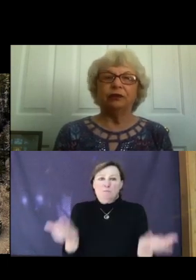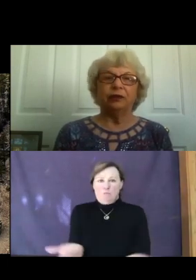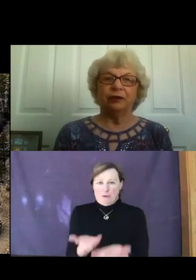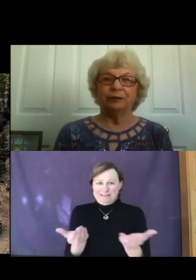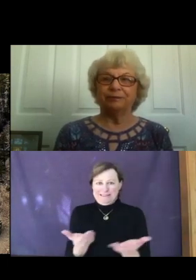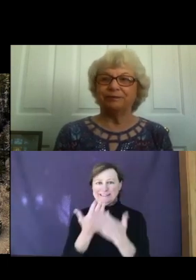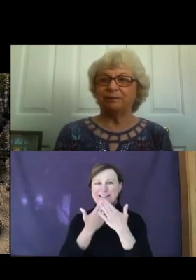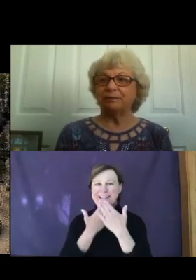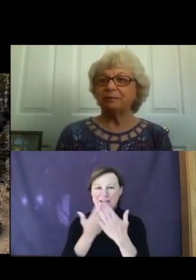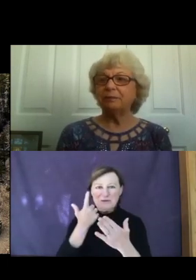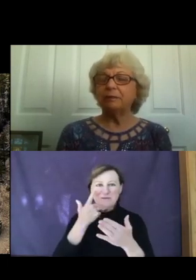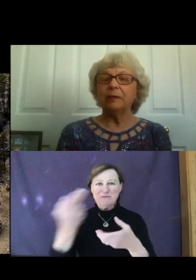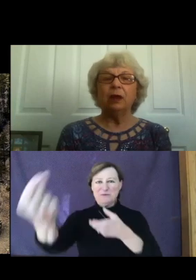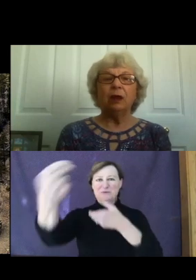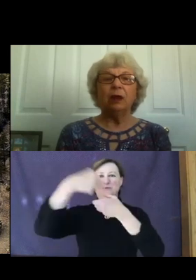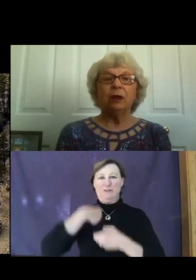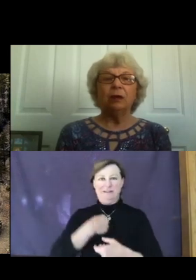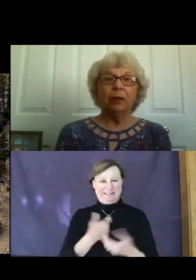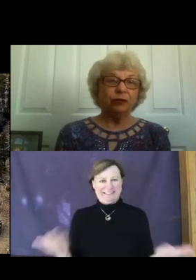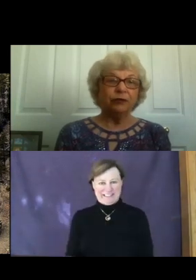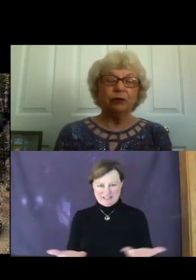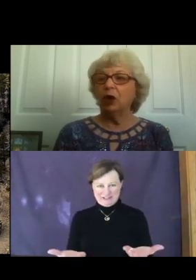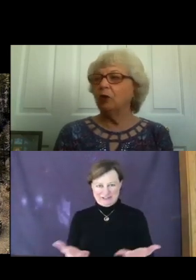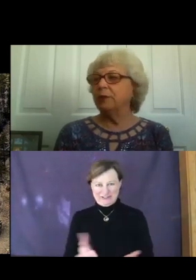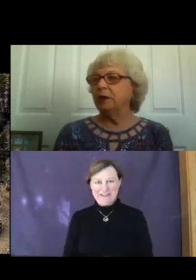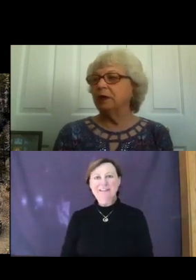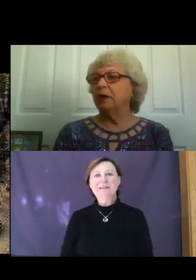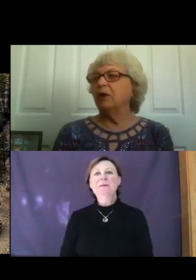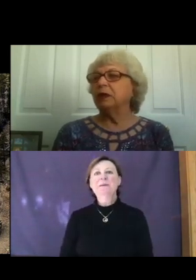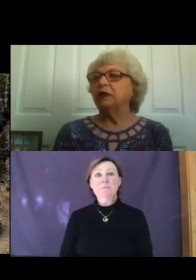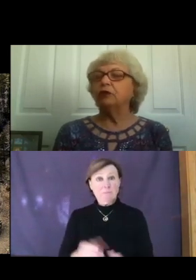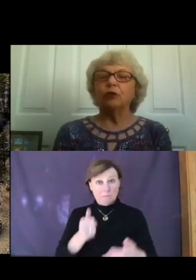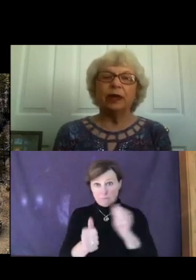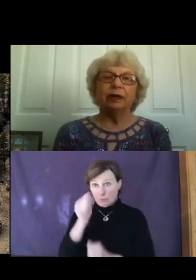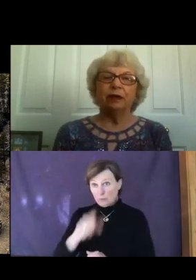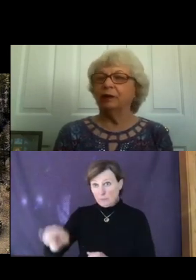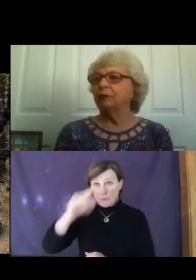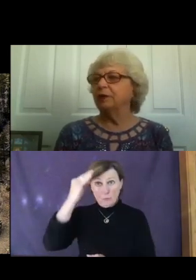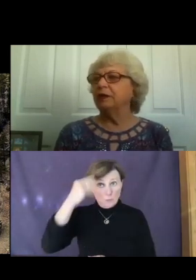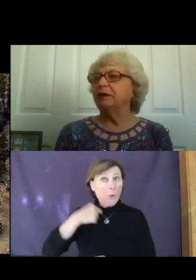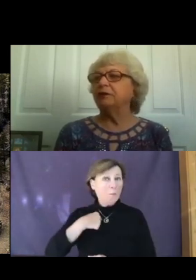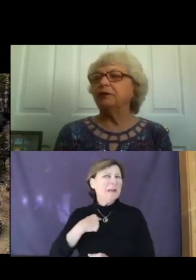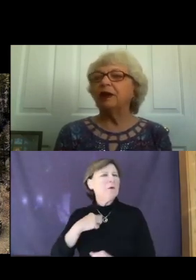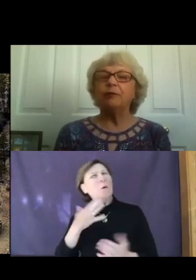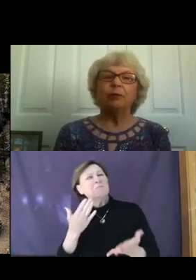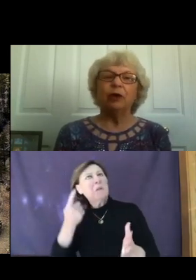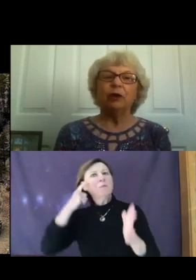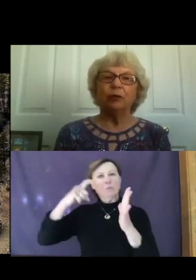here. Most of you know me or at least recognize me, since I've been part of the